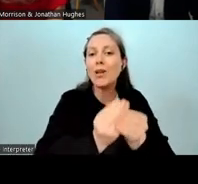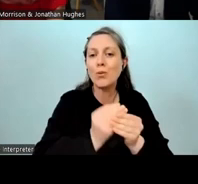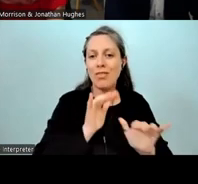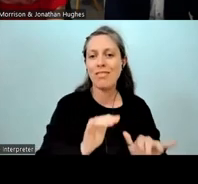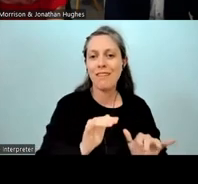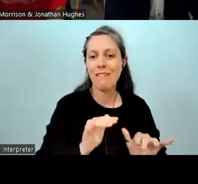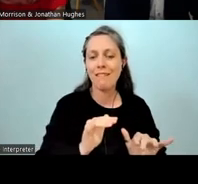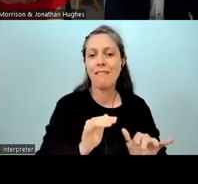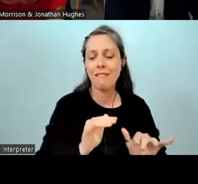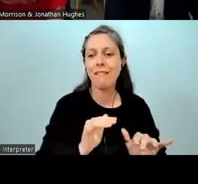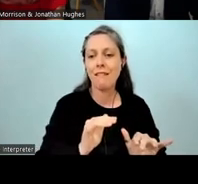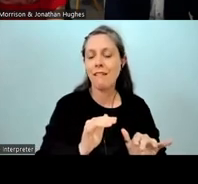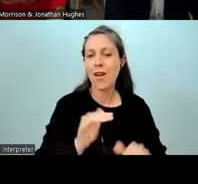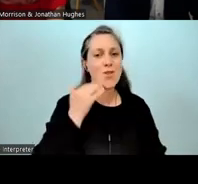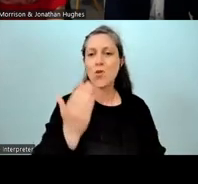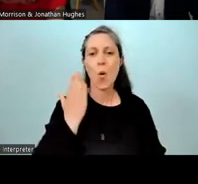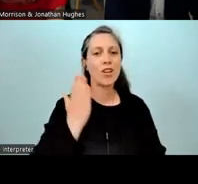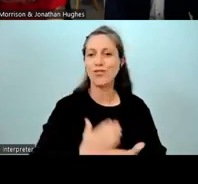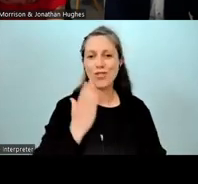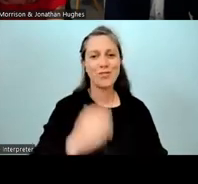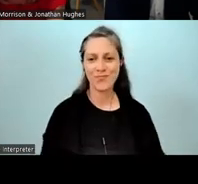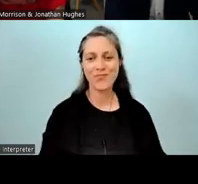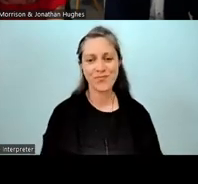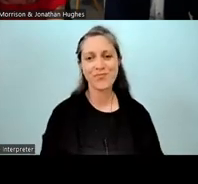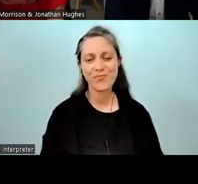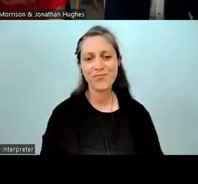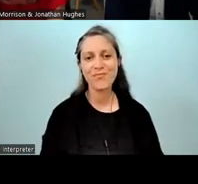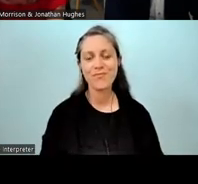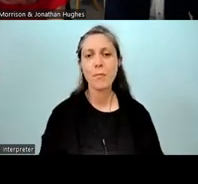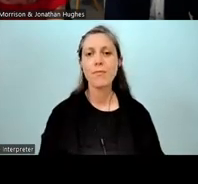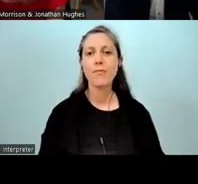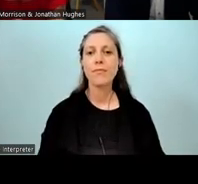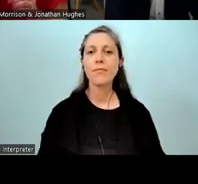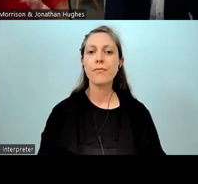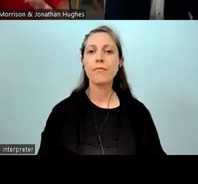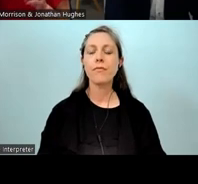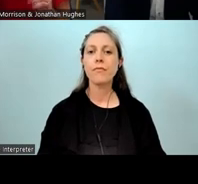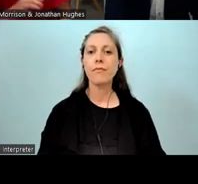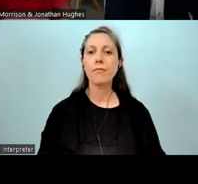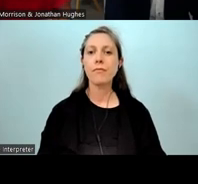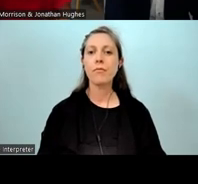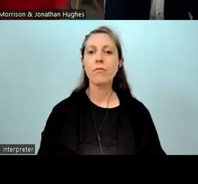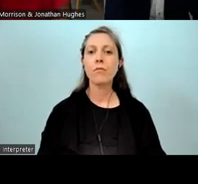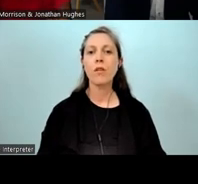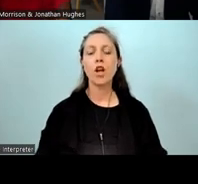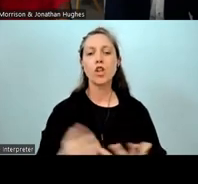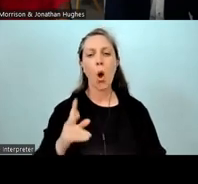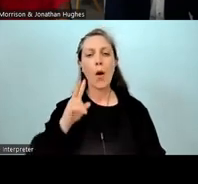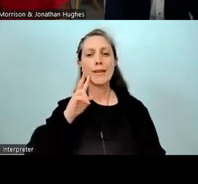which doesn't always happen, believe it or not. So, that dexterity of being able to work